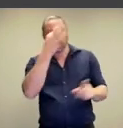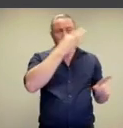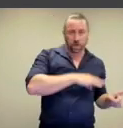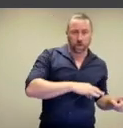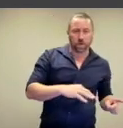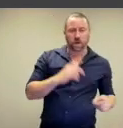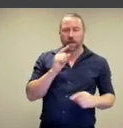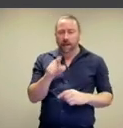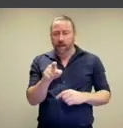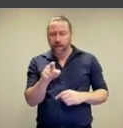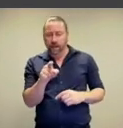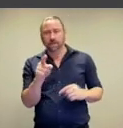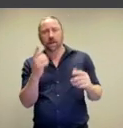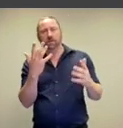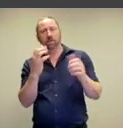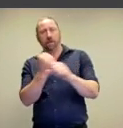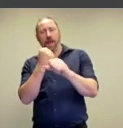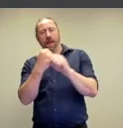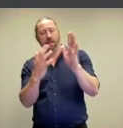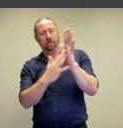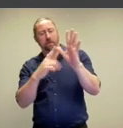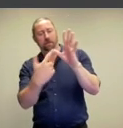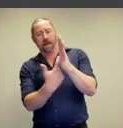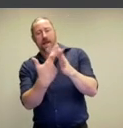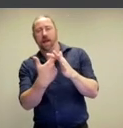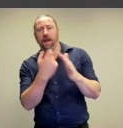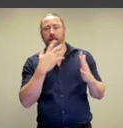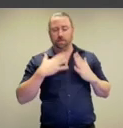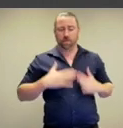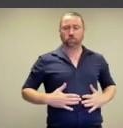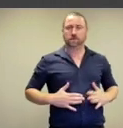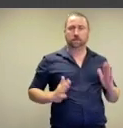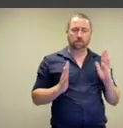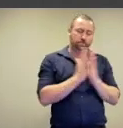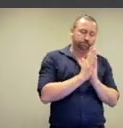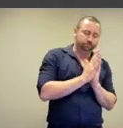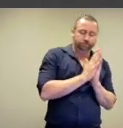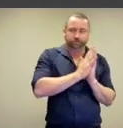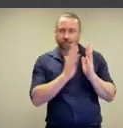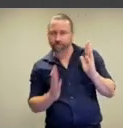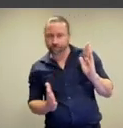in the form of mark